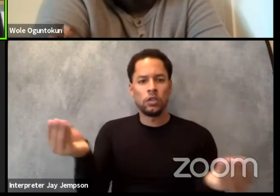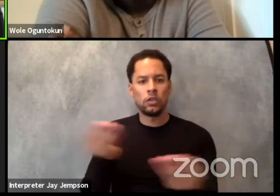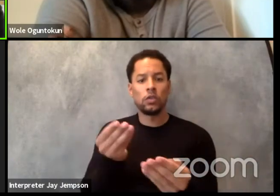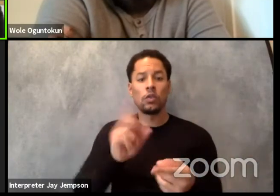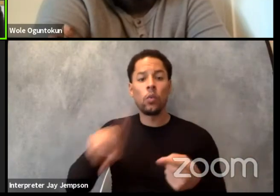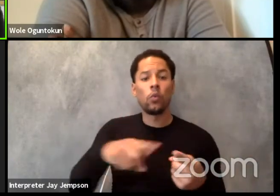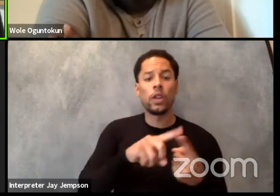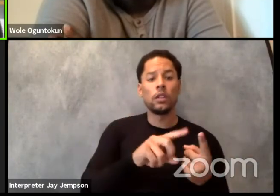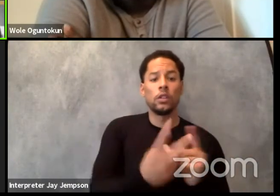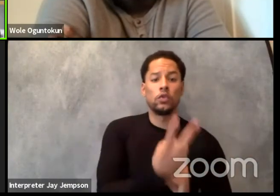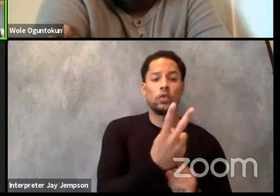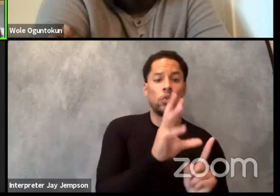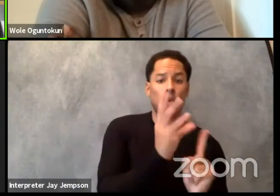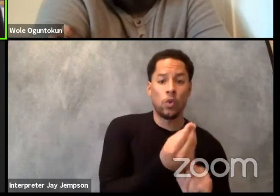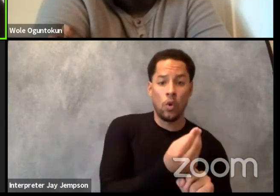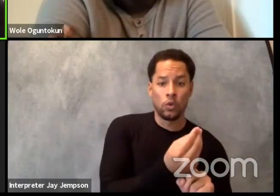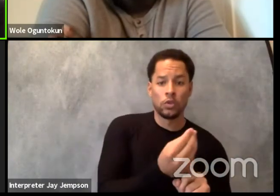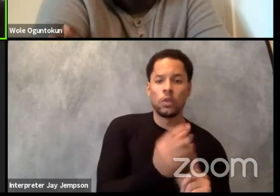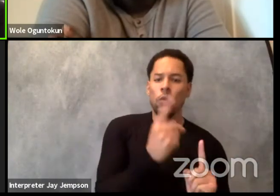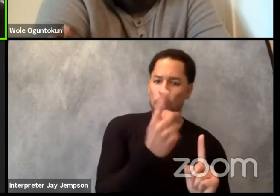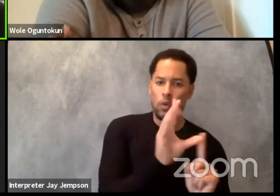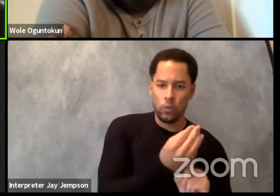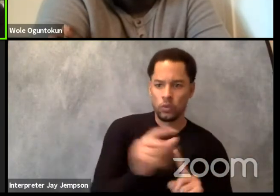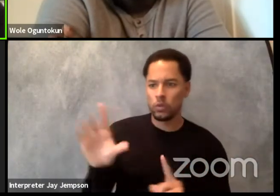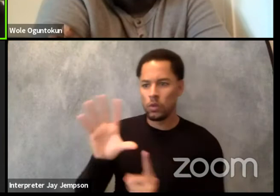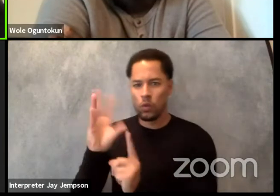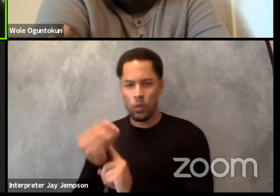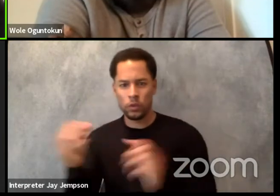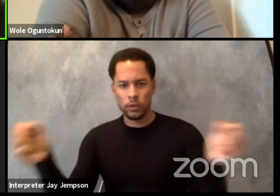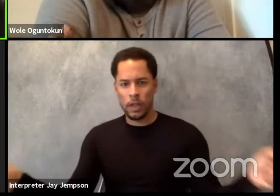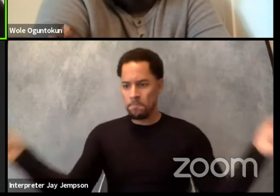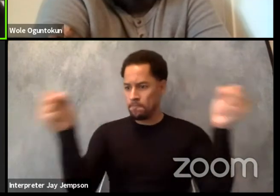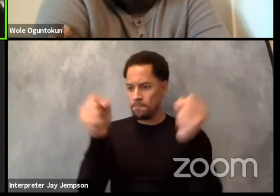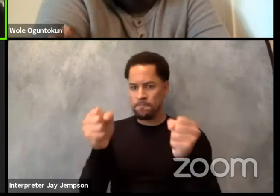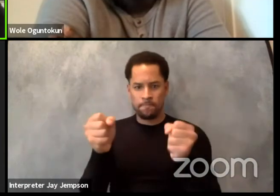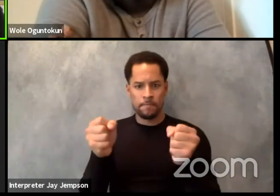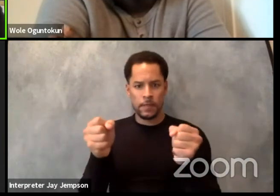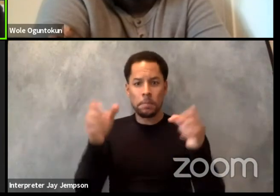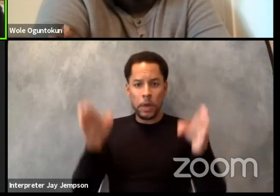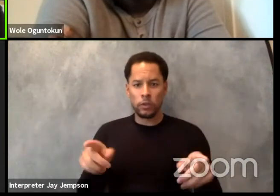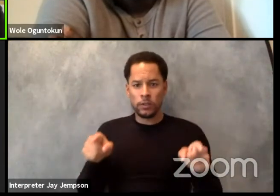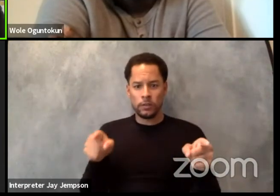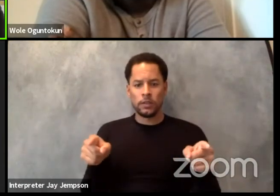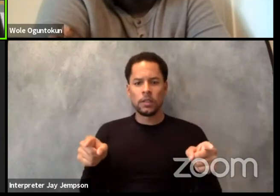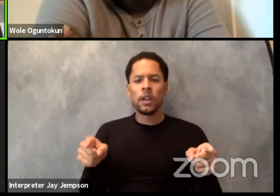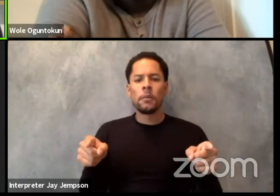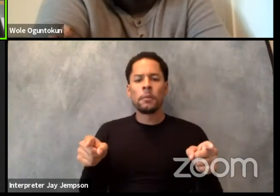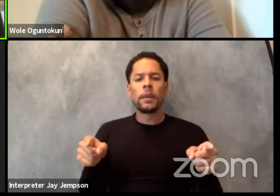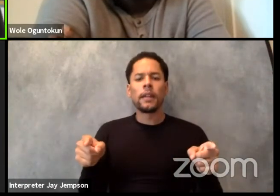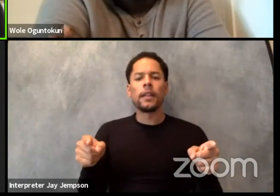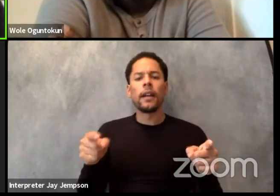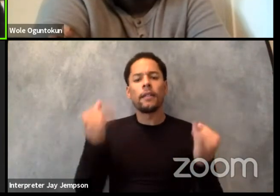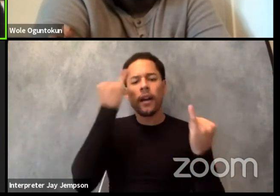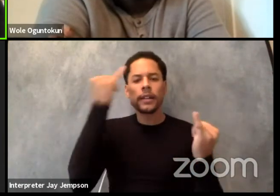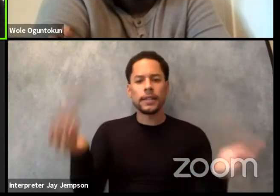either from different artists, collaborating or artists from one culture and audience from another. Here's the question I think,